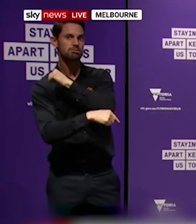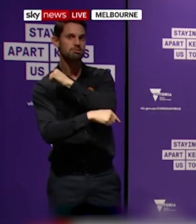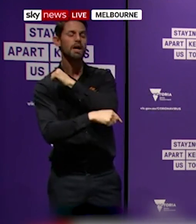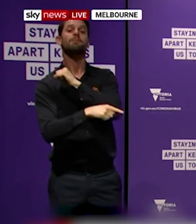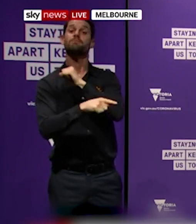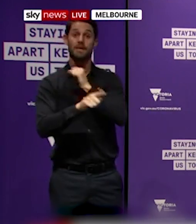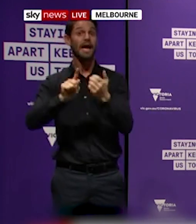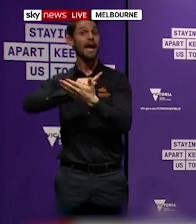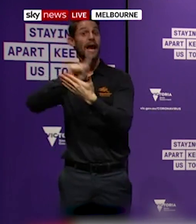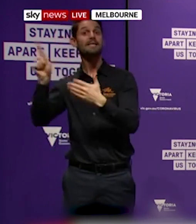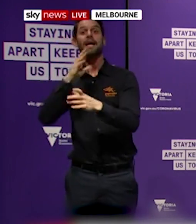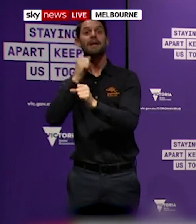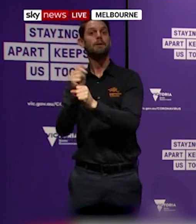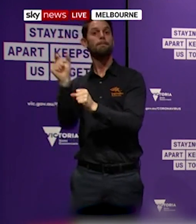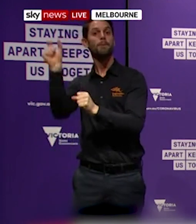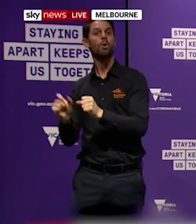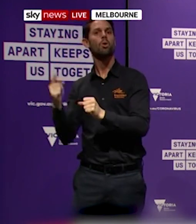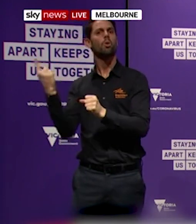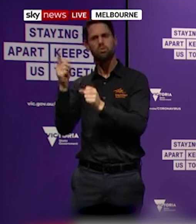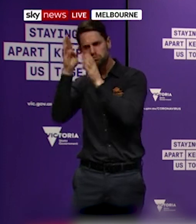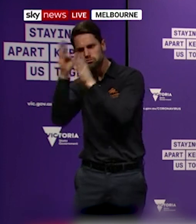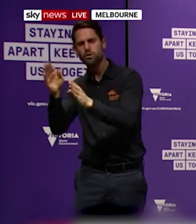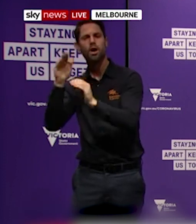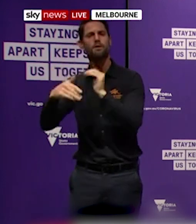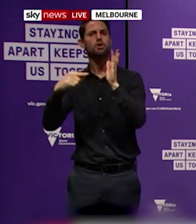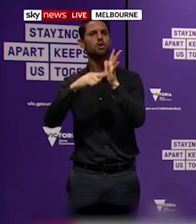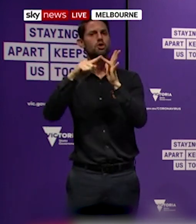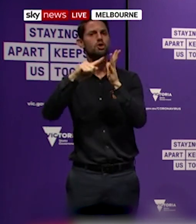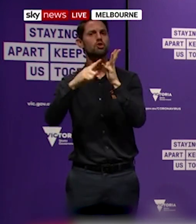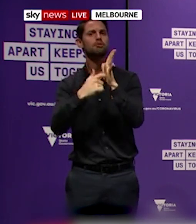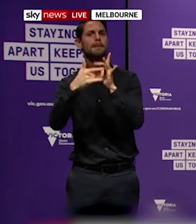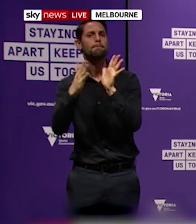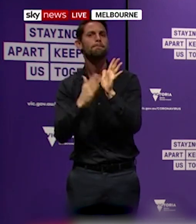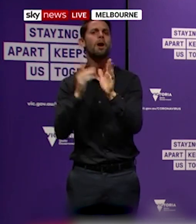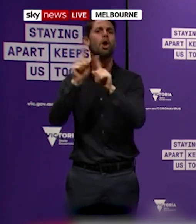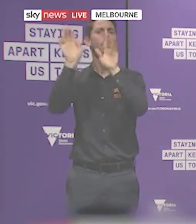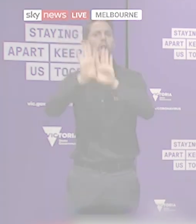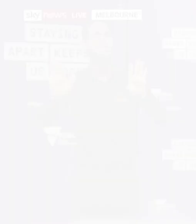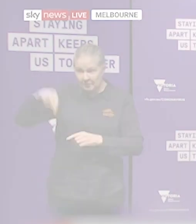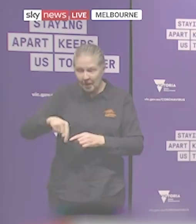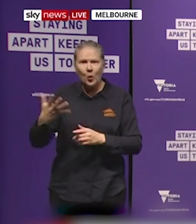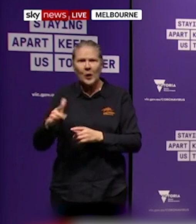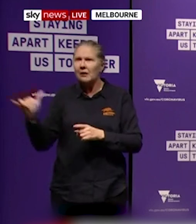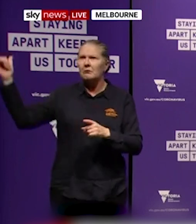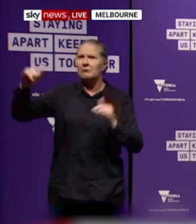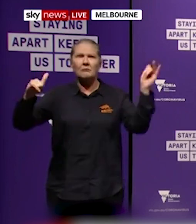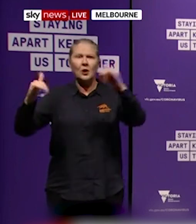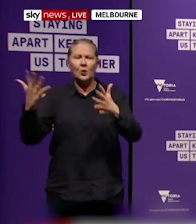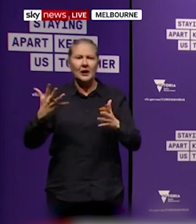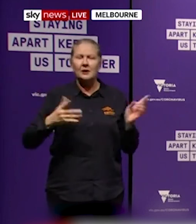and industry support will speak to those issues and some support that we will provide to those businesses tomorrow. I know the diversions are only in